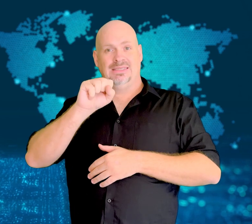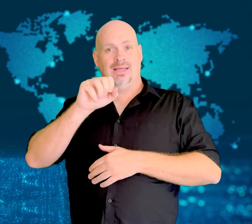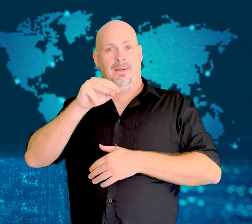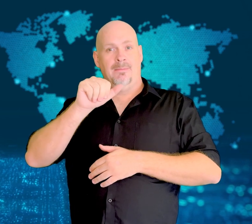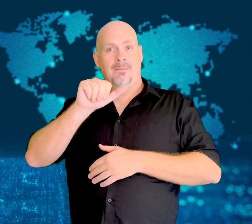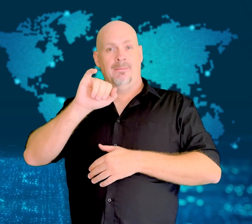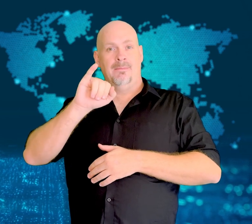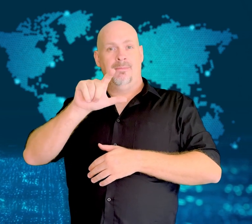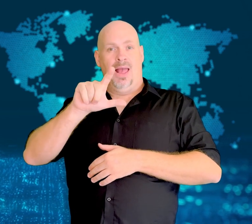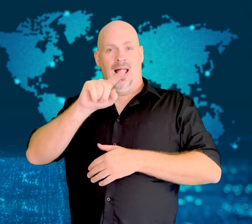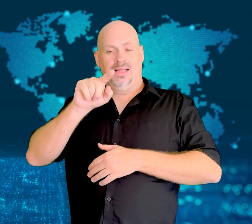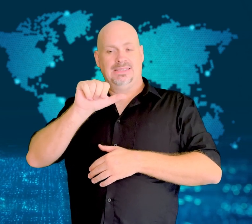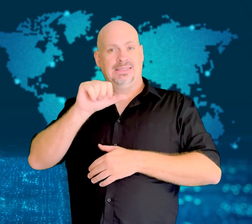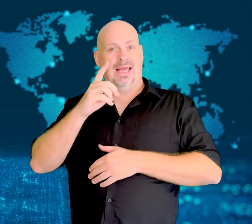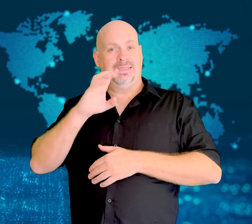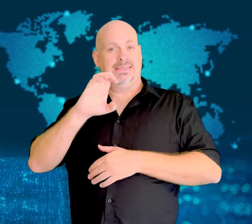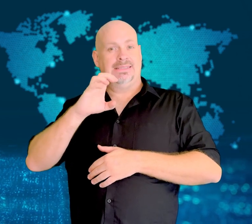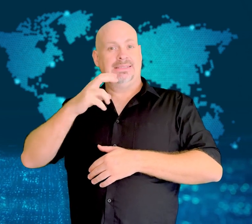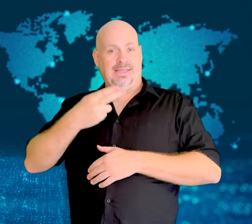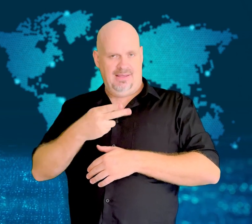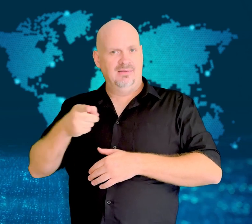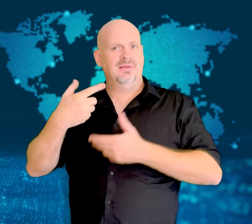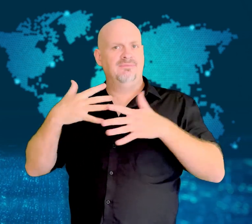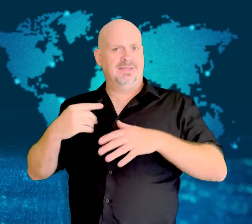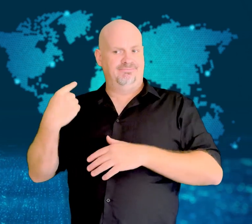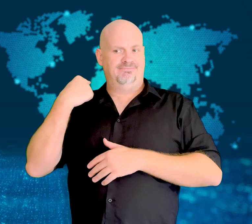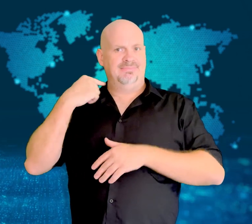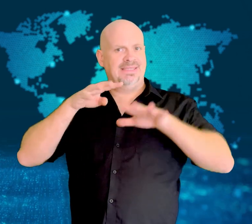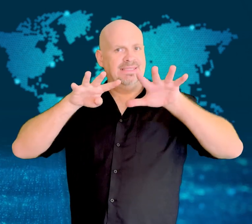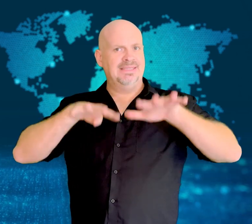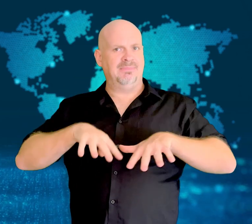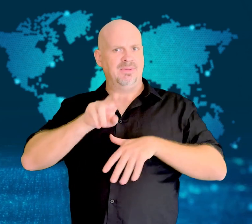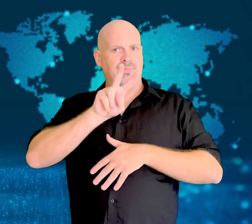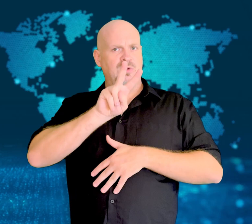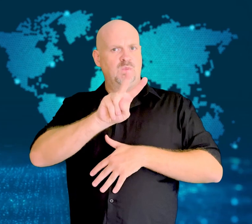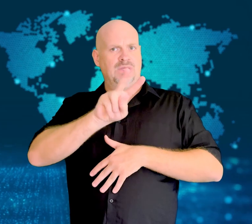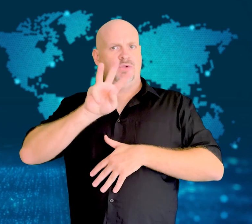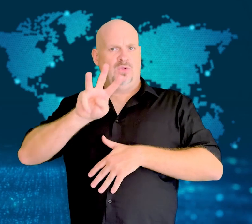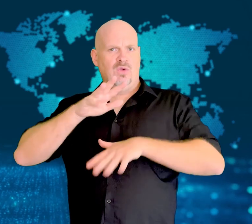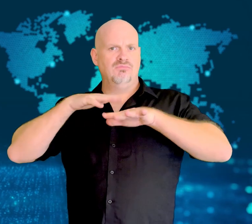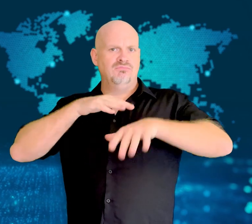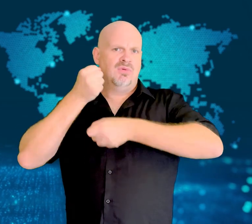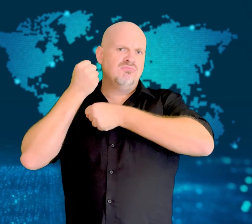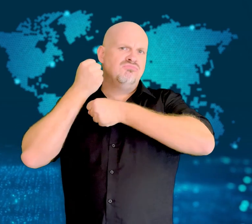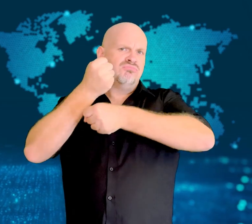September 23 when security forces beat her with their batons.